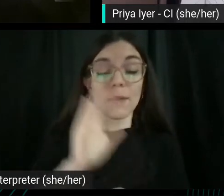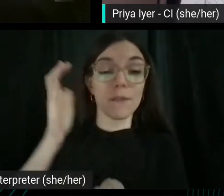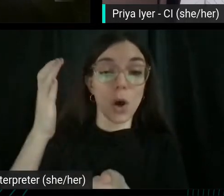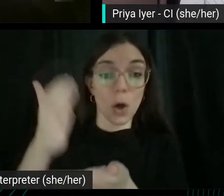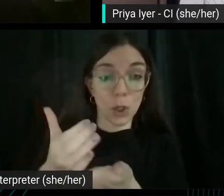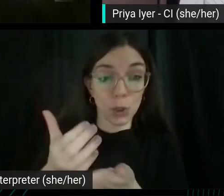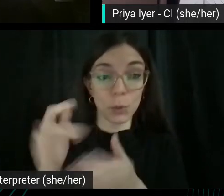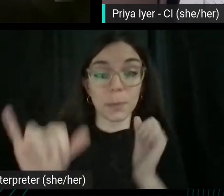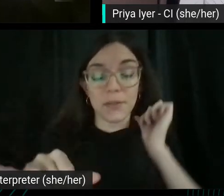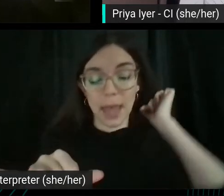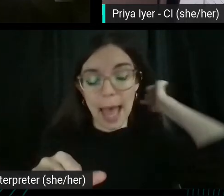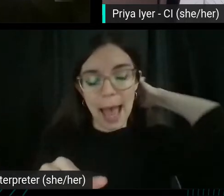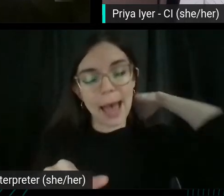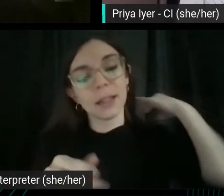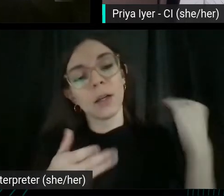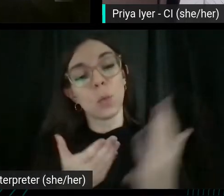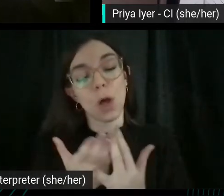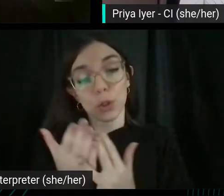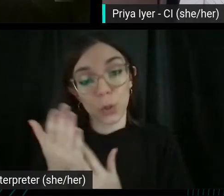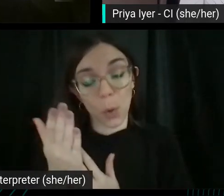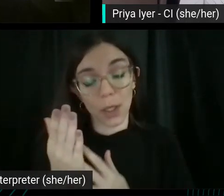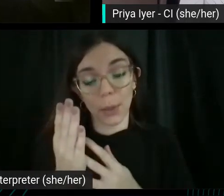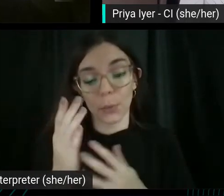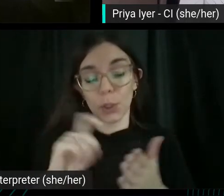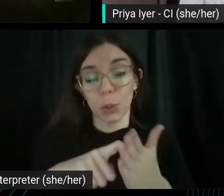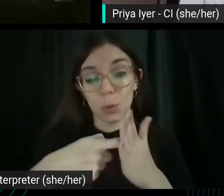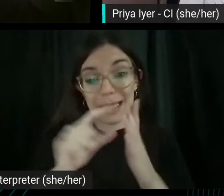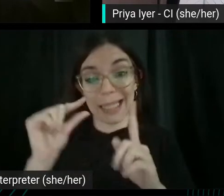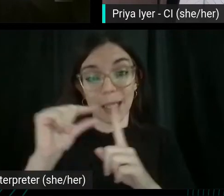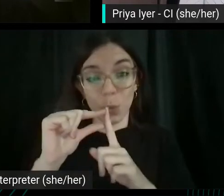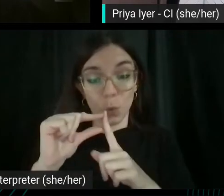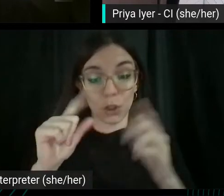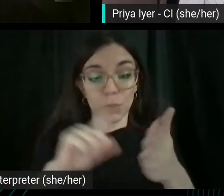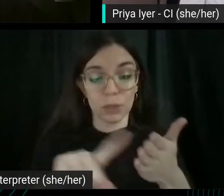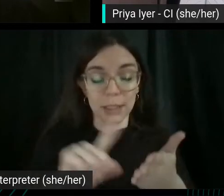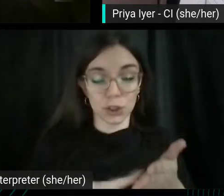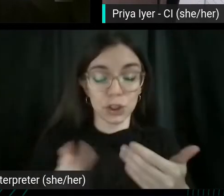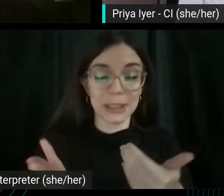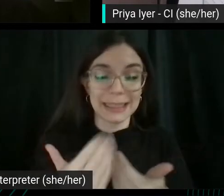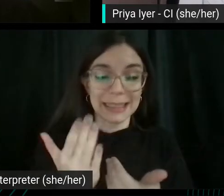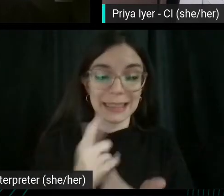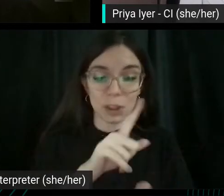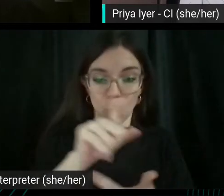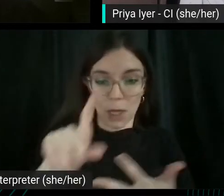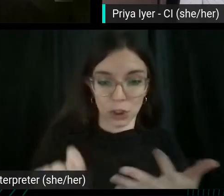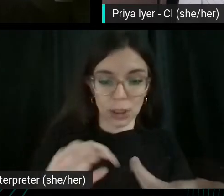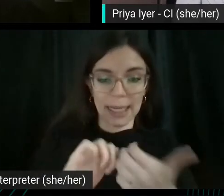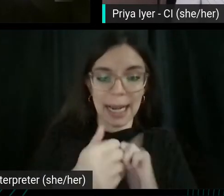you're going through keyword research, it's easy to question. How specific you should get how broad you should go.